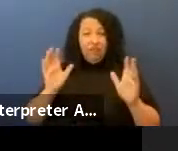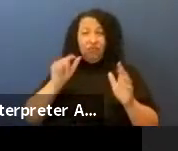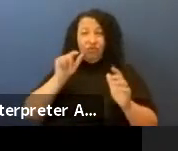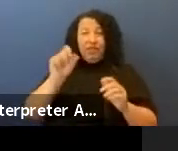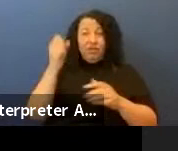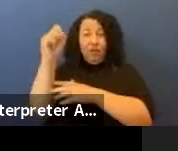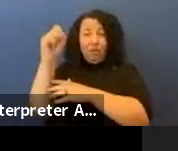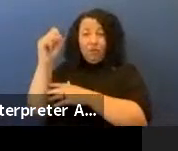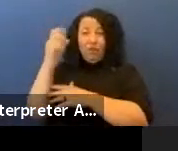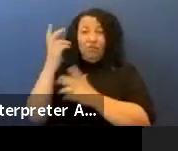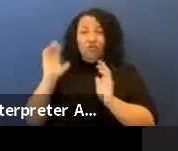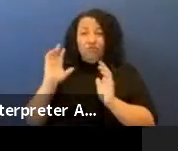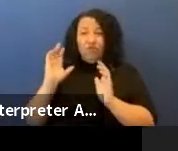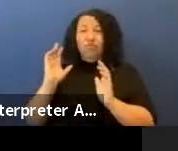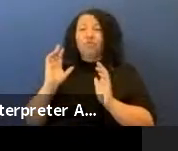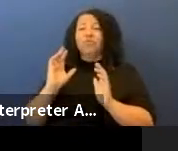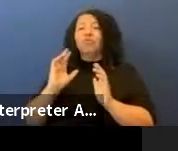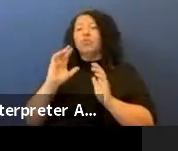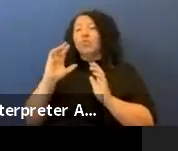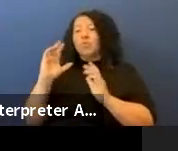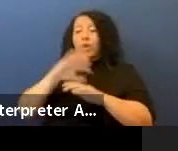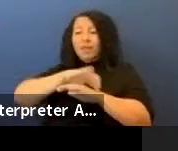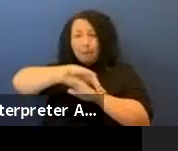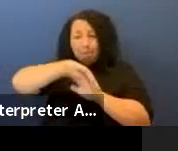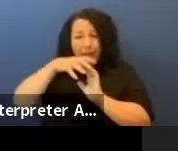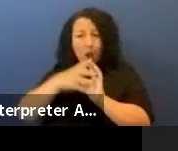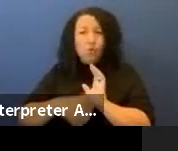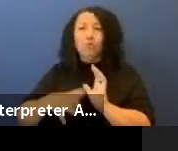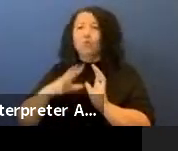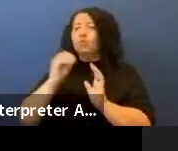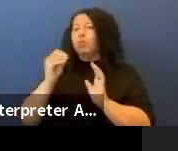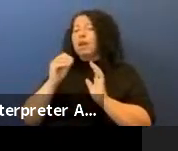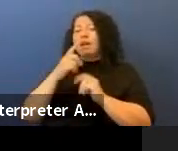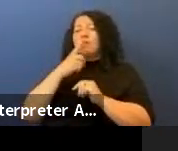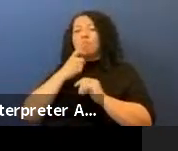with the parachute and the red banners